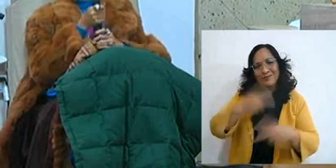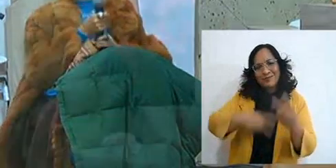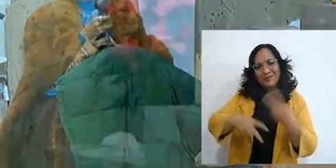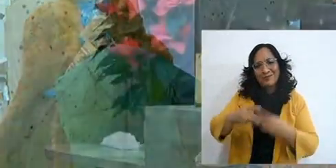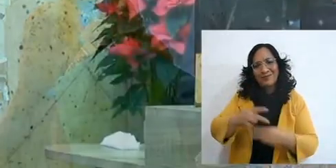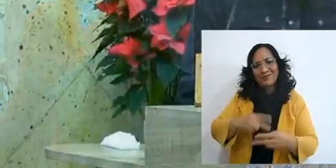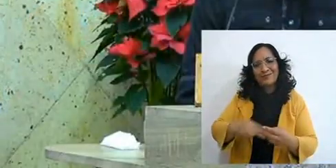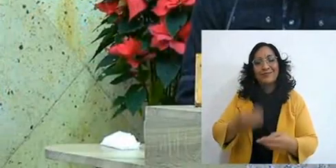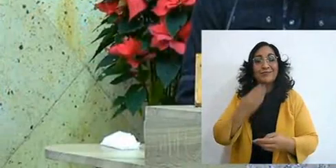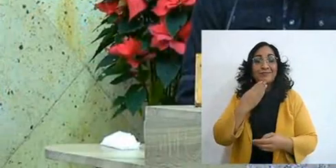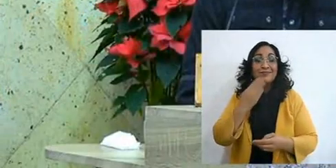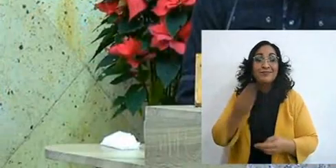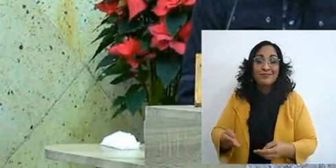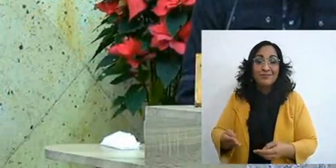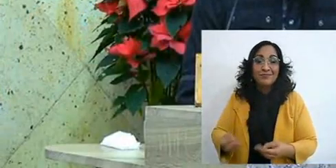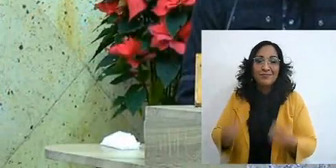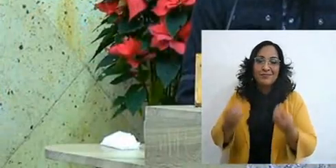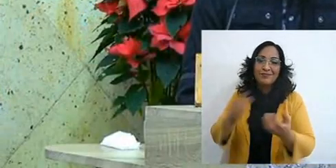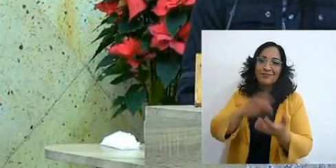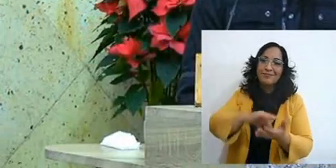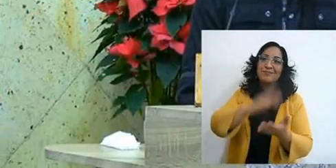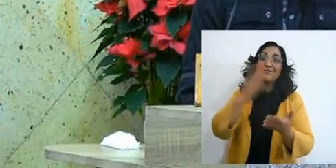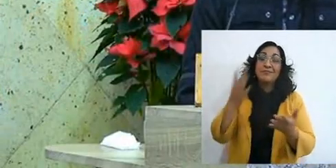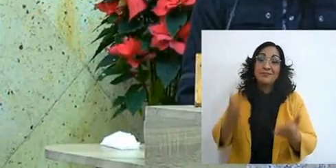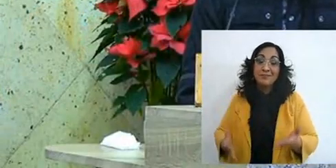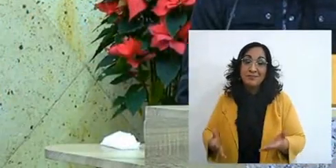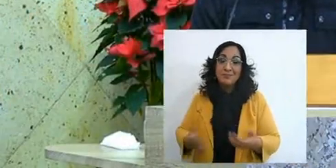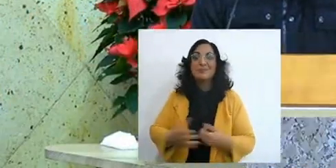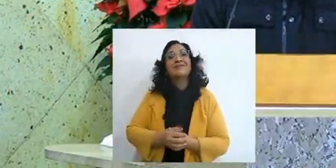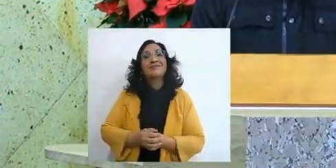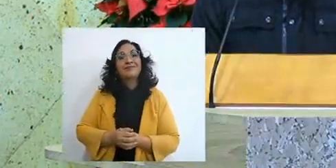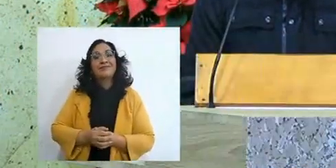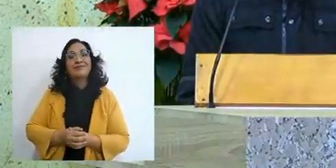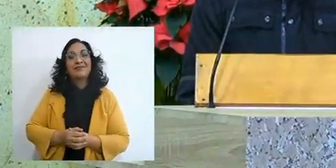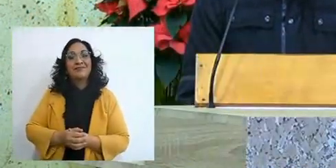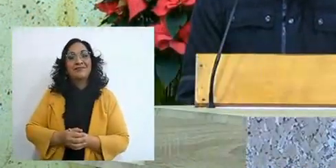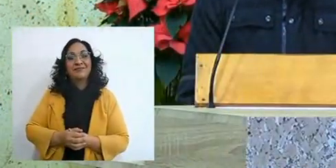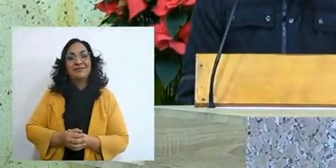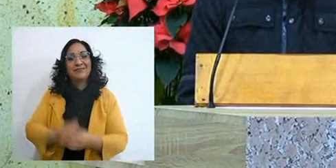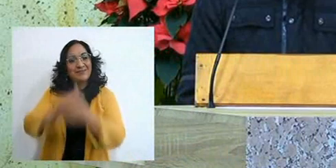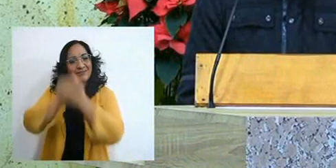Thank you very much, good day, greetings to all the brethens